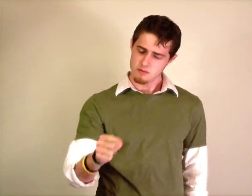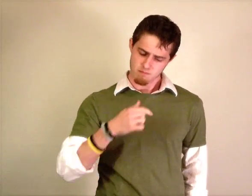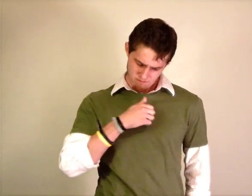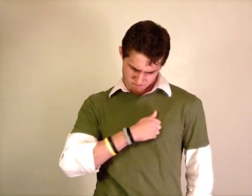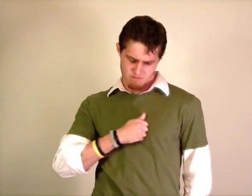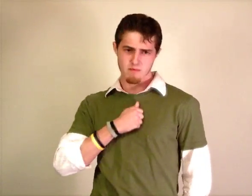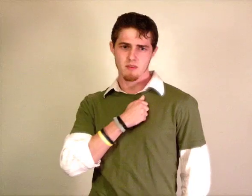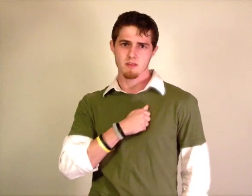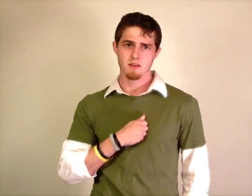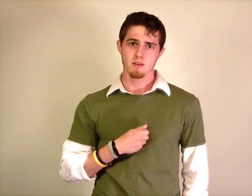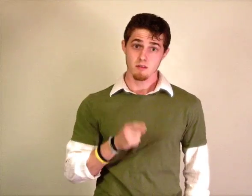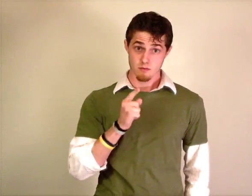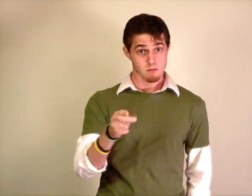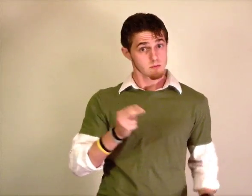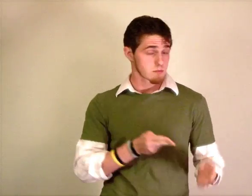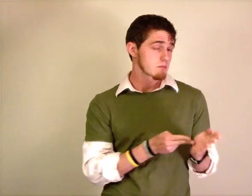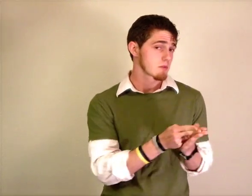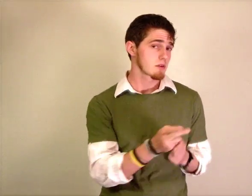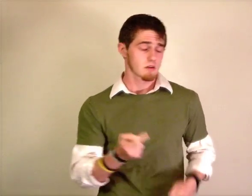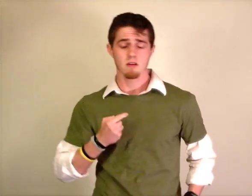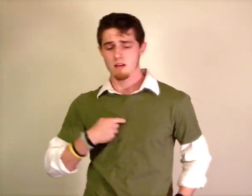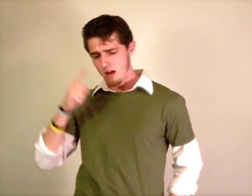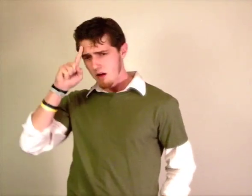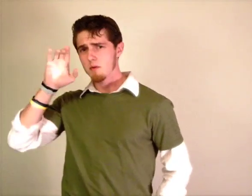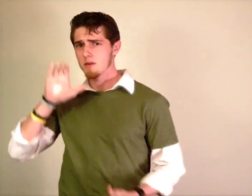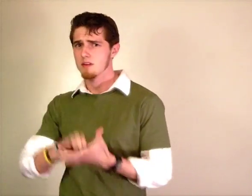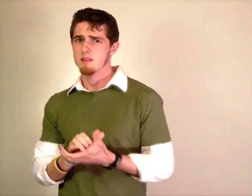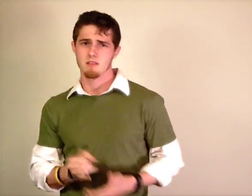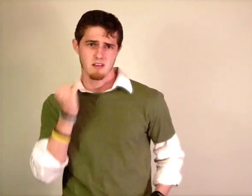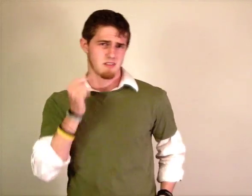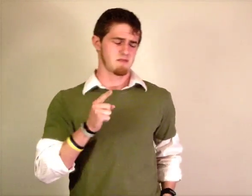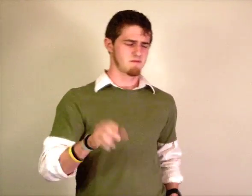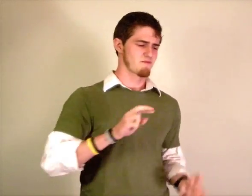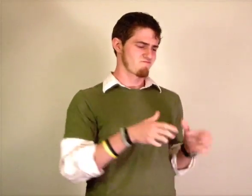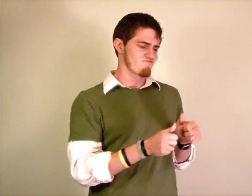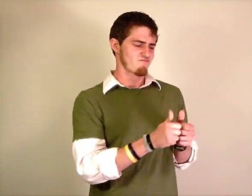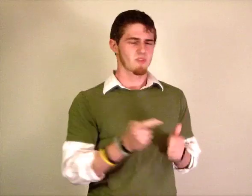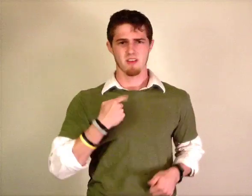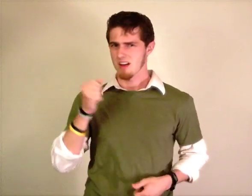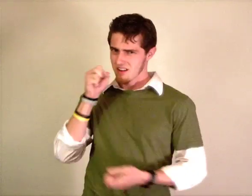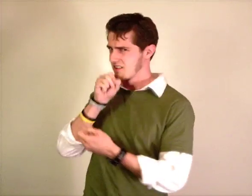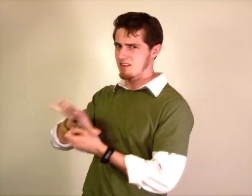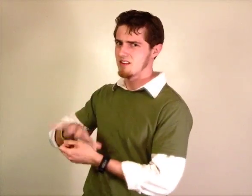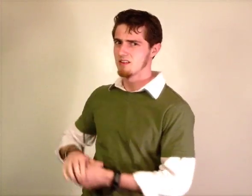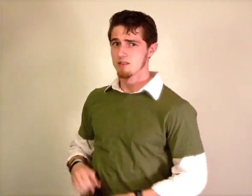Your sincere apology YOU SORRY When you mean it, I'll believe it YOU HONEST, I BELIEVE If you text it, I'll delete it YOU {TEXT}, I IGNORE